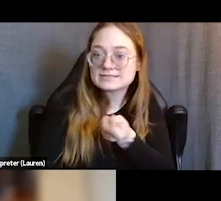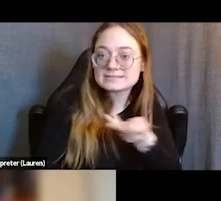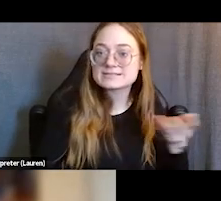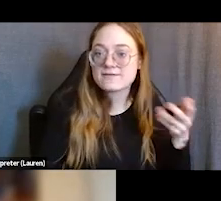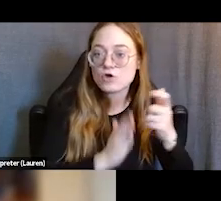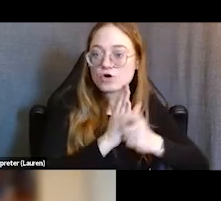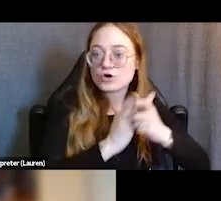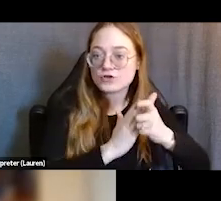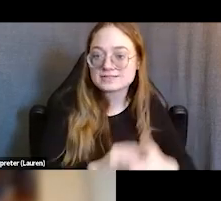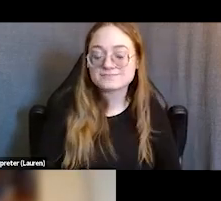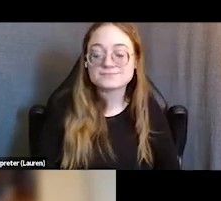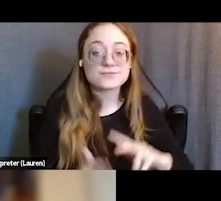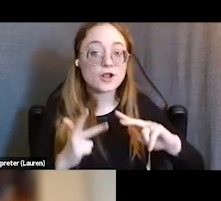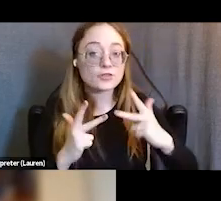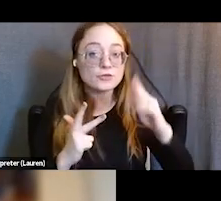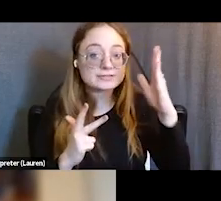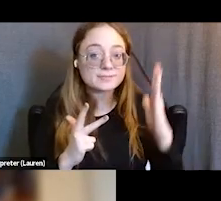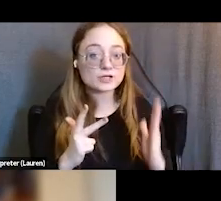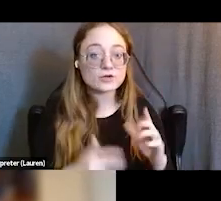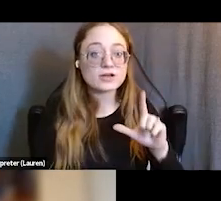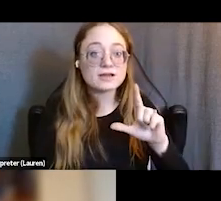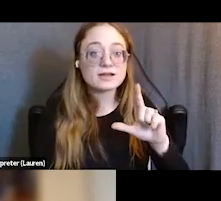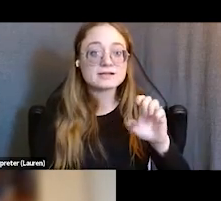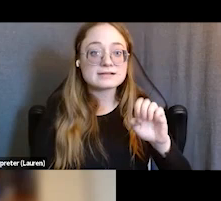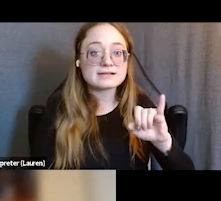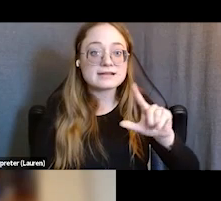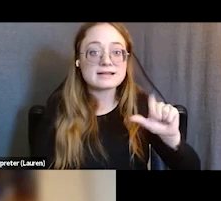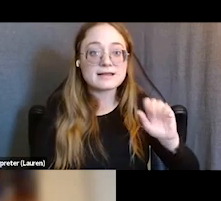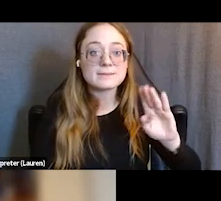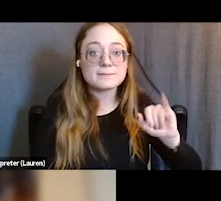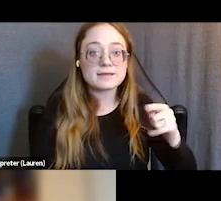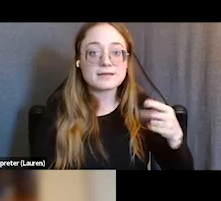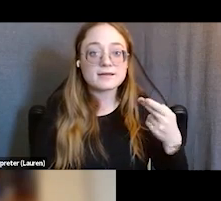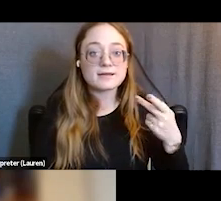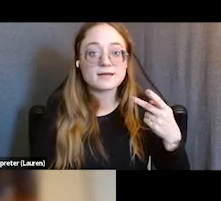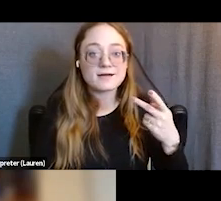Our third speaker is Leila Bihkak Gutierrez and she is the associate director